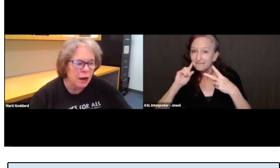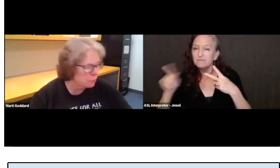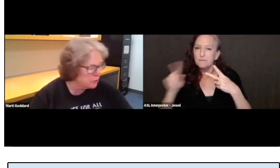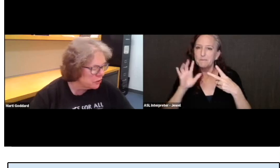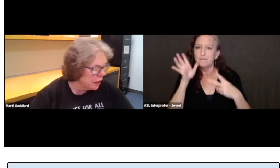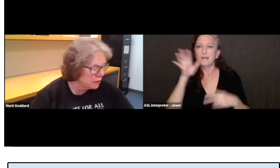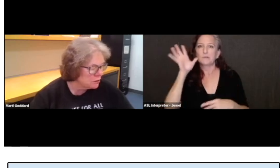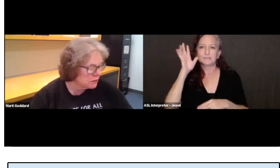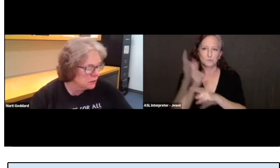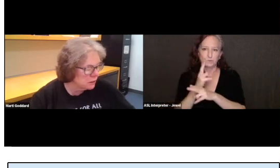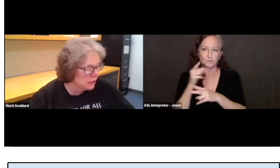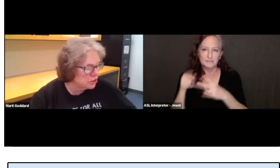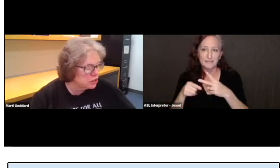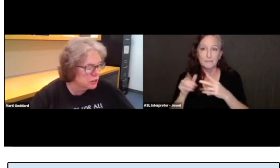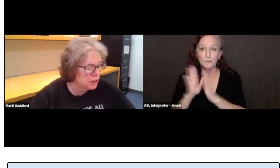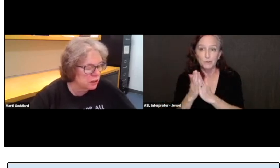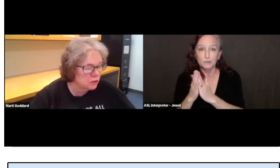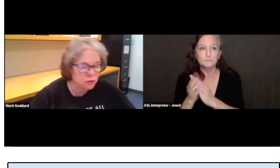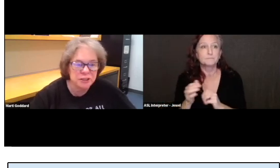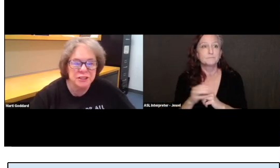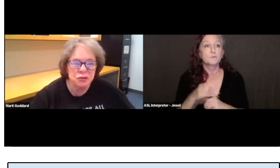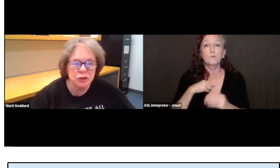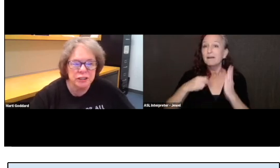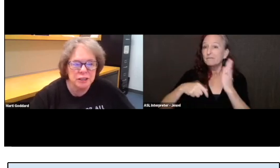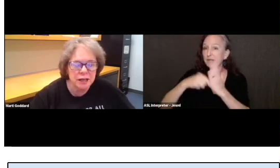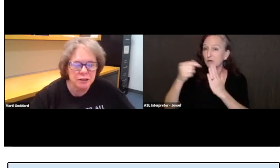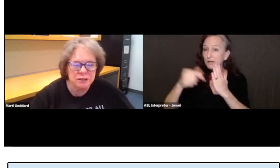Our periodicals collection includes historic titles